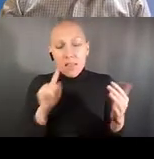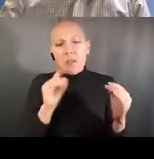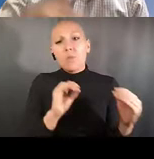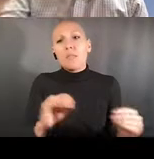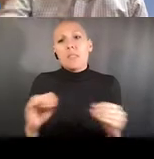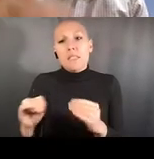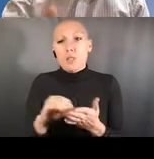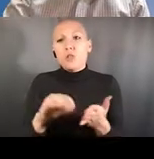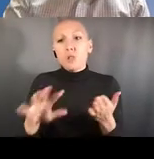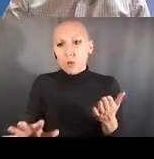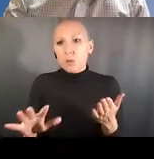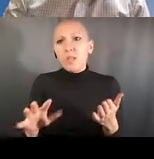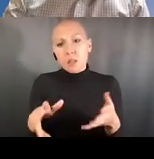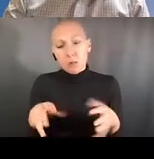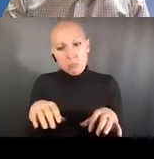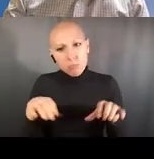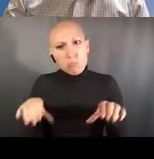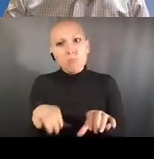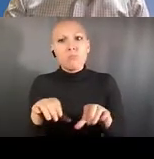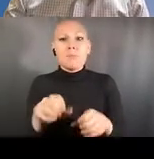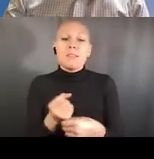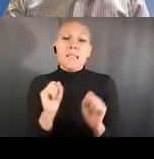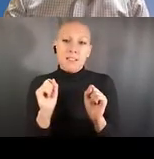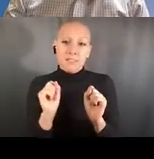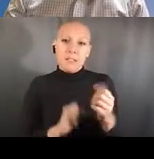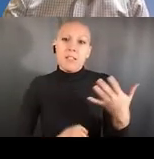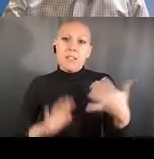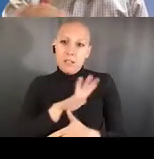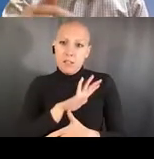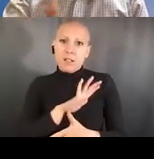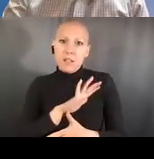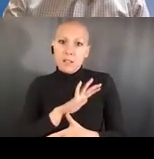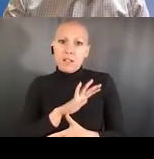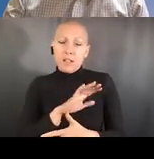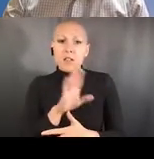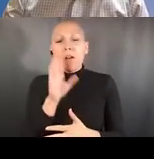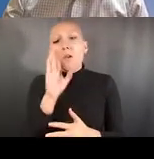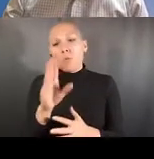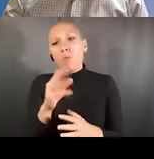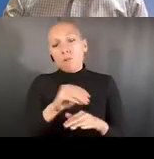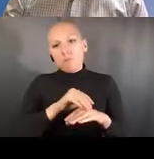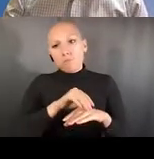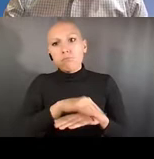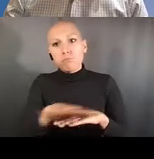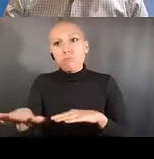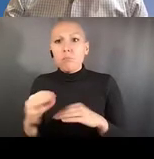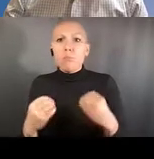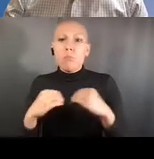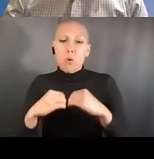in the labs and in other places, one thing that became clear from reading the literature,